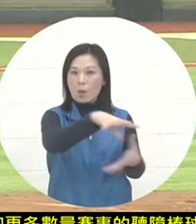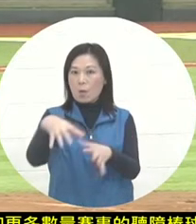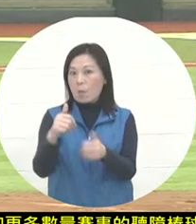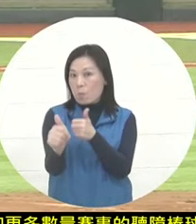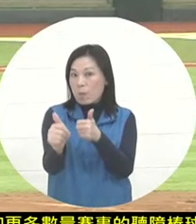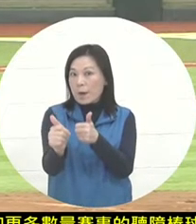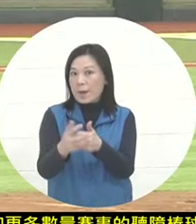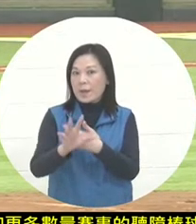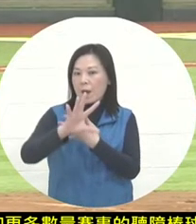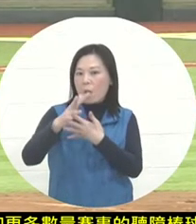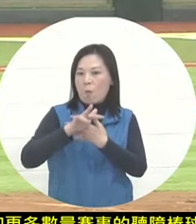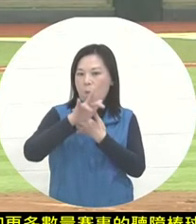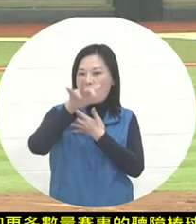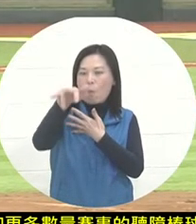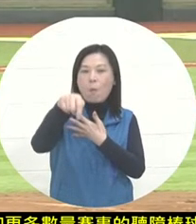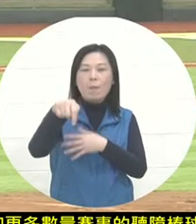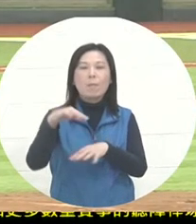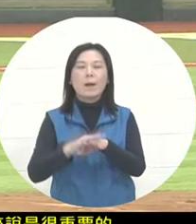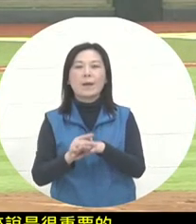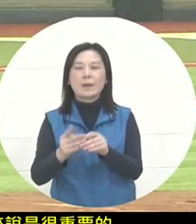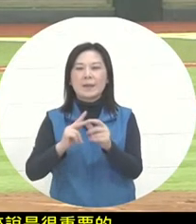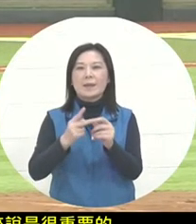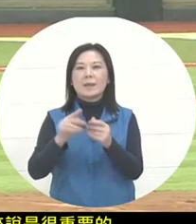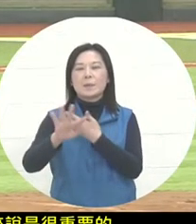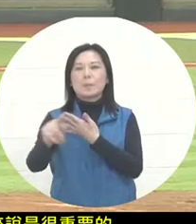is a more different experience than other teammates.